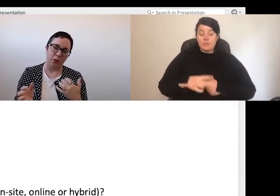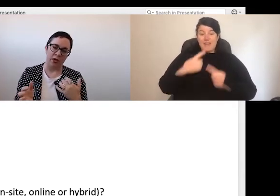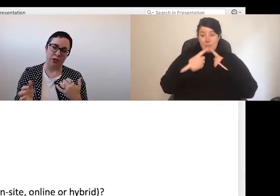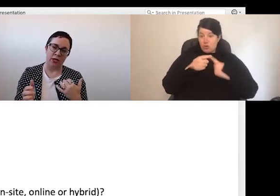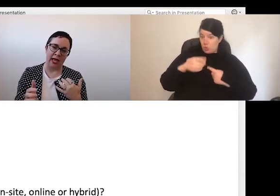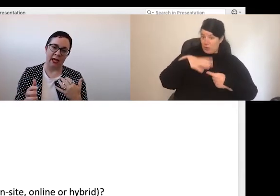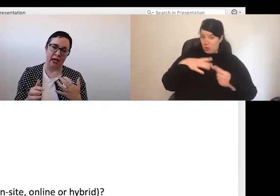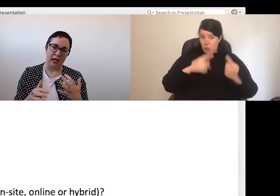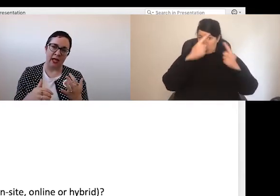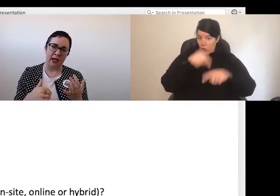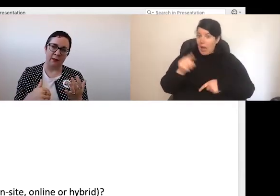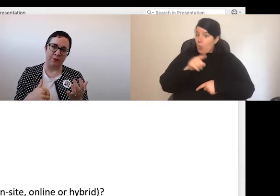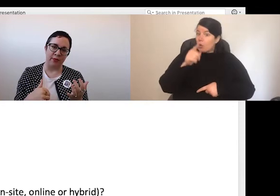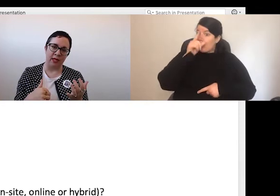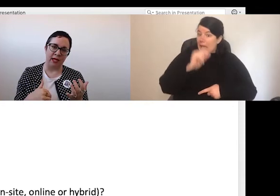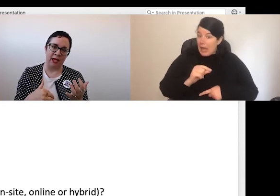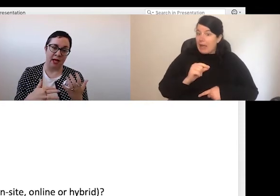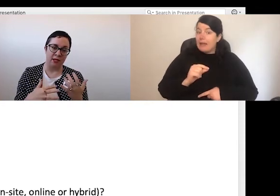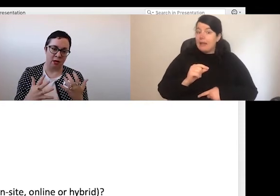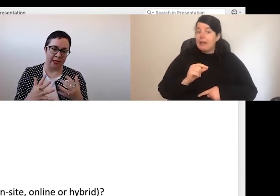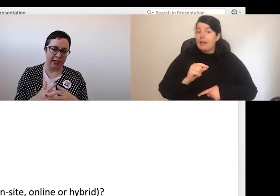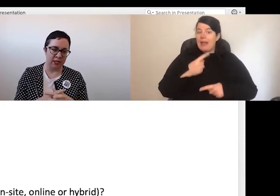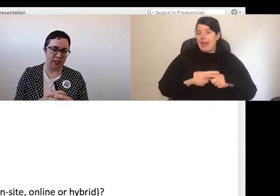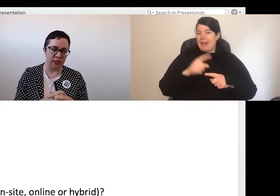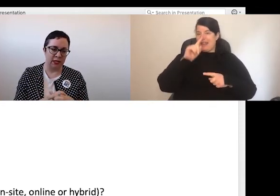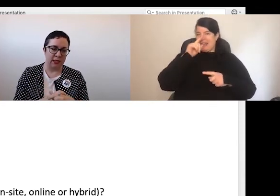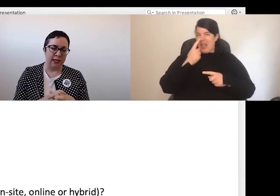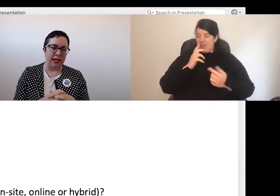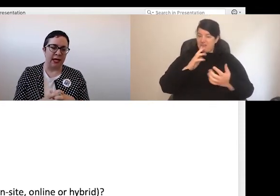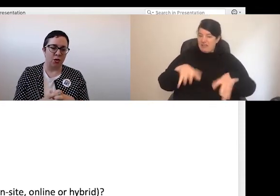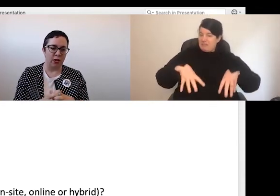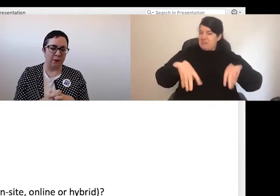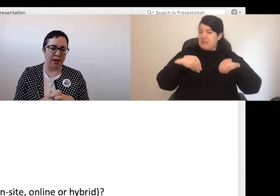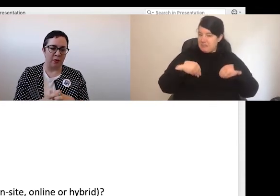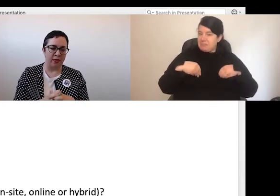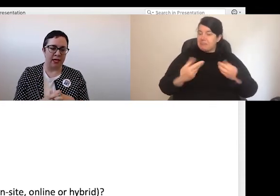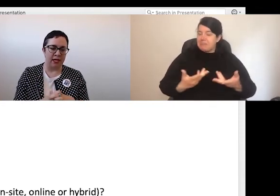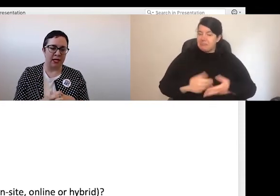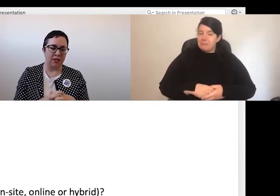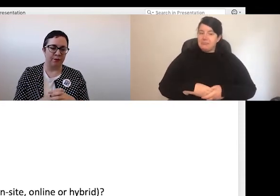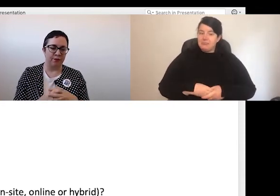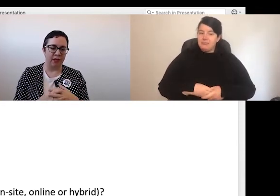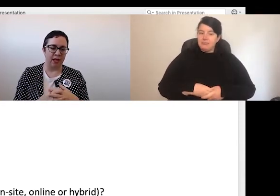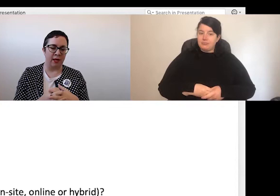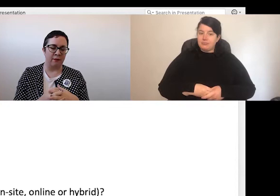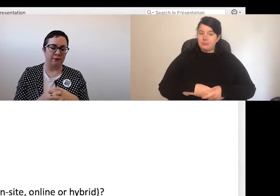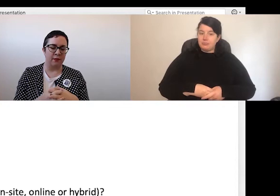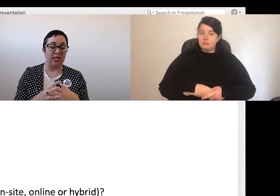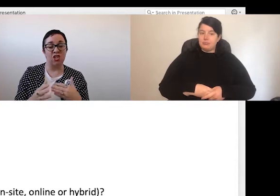what you can and can't accommodate. Talking about whether they need